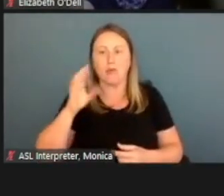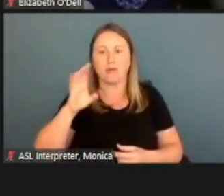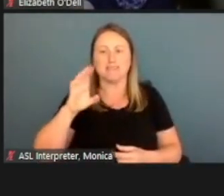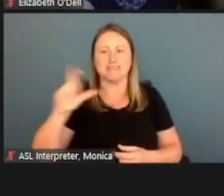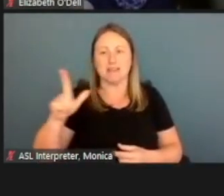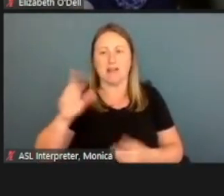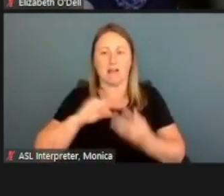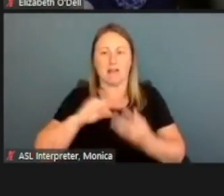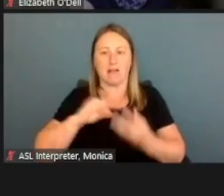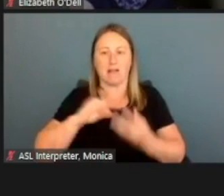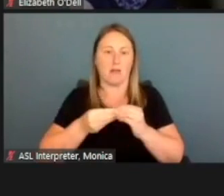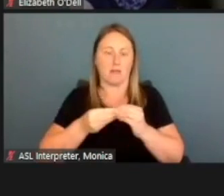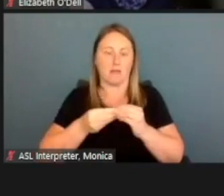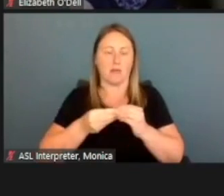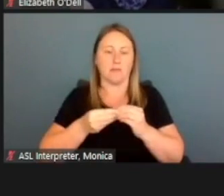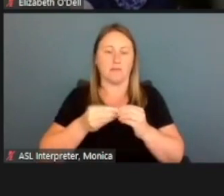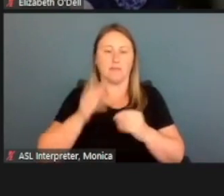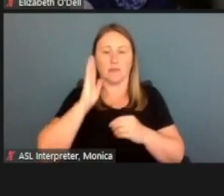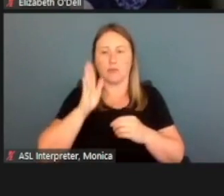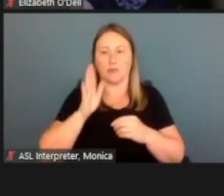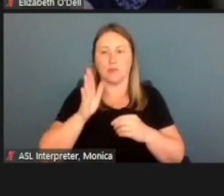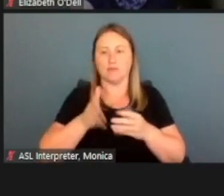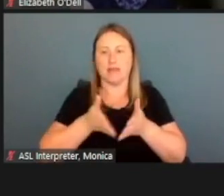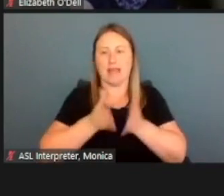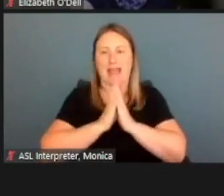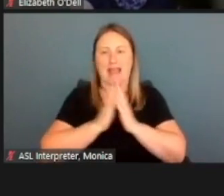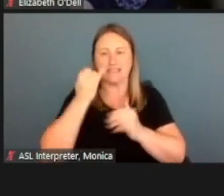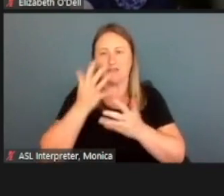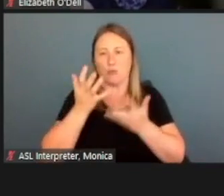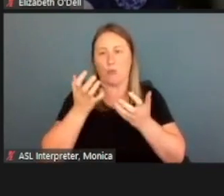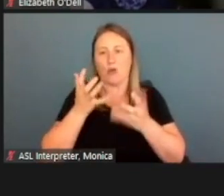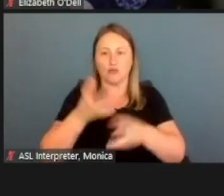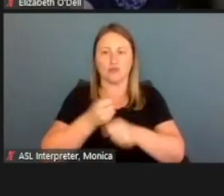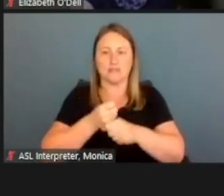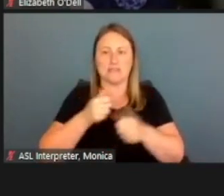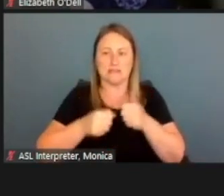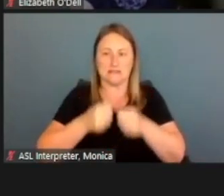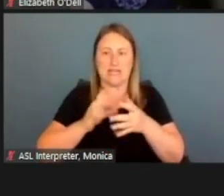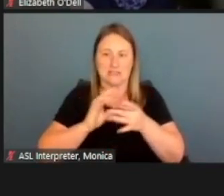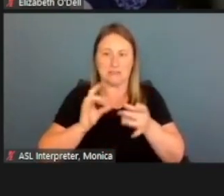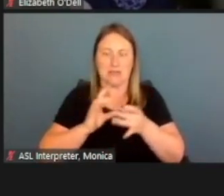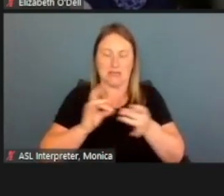then we'll ask 'em if they wanna receive those text messages like we talked about, the secure messages